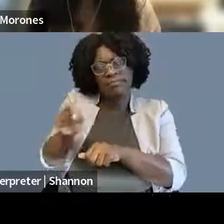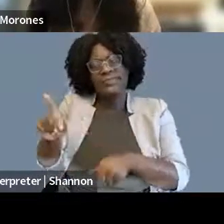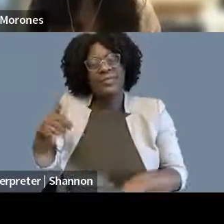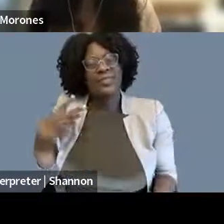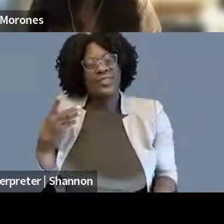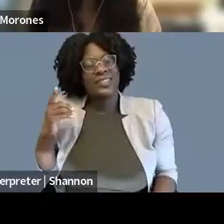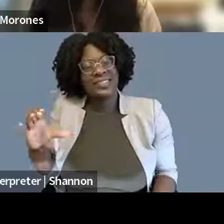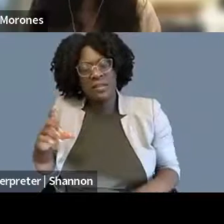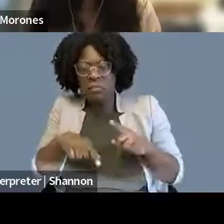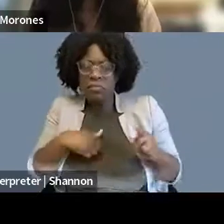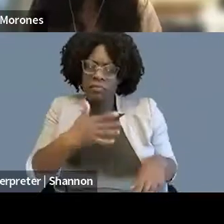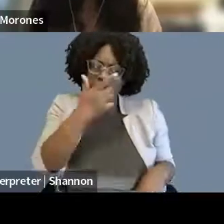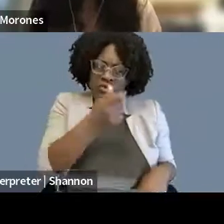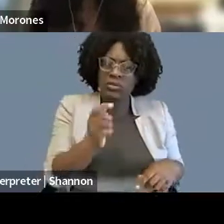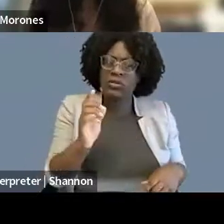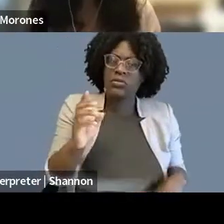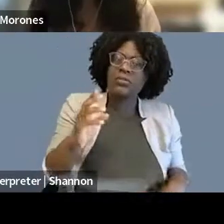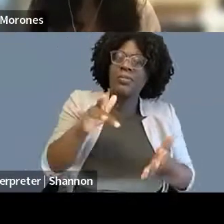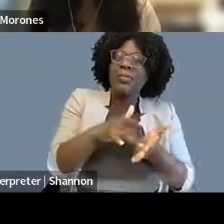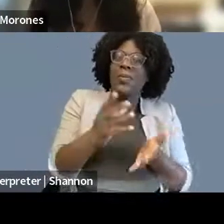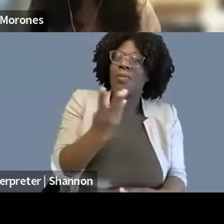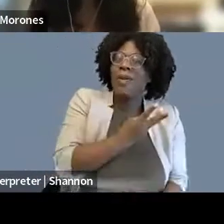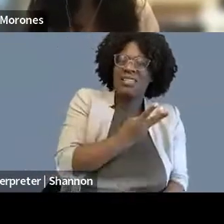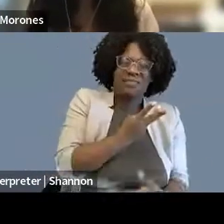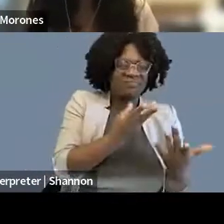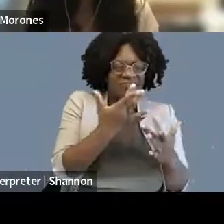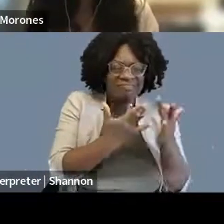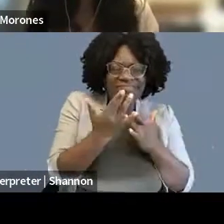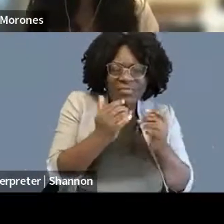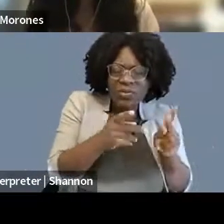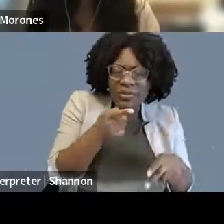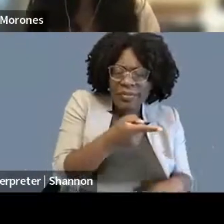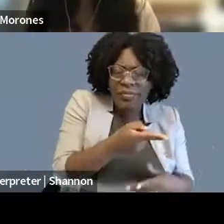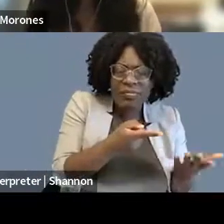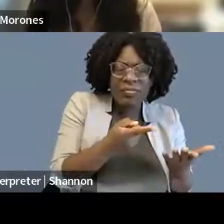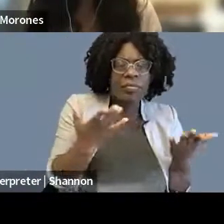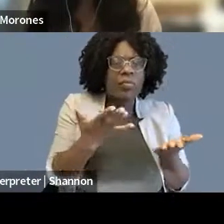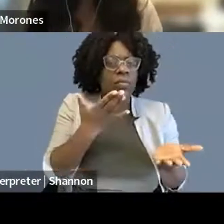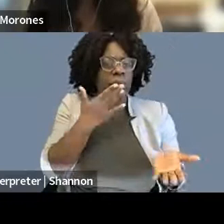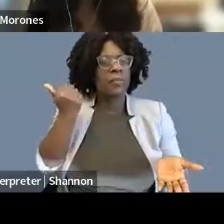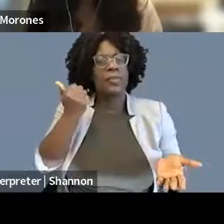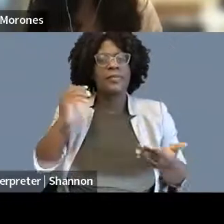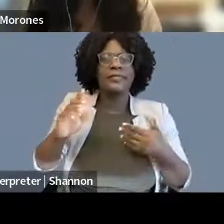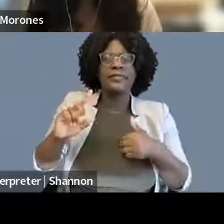in the Midwest, I haven't seen many opportunities there. You know, what's the best first step for finding those opportunities or do they simply not exist?